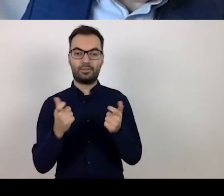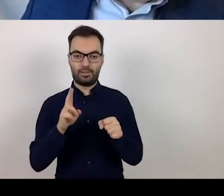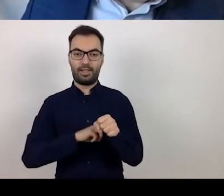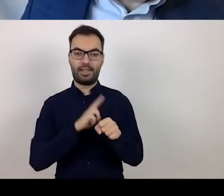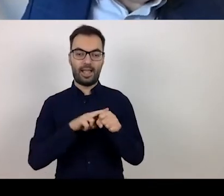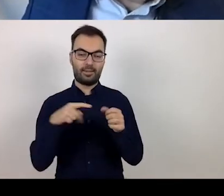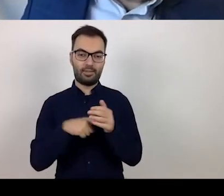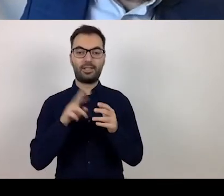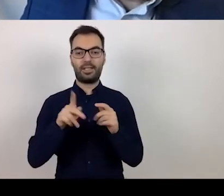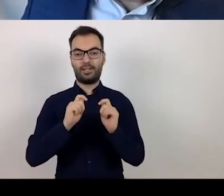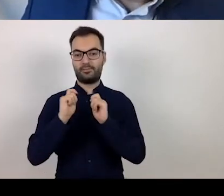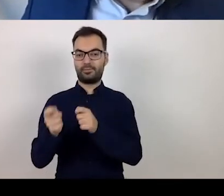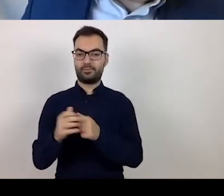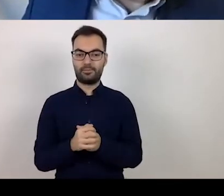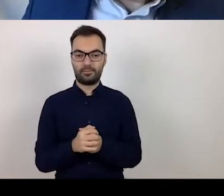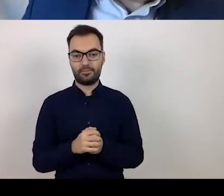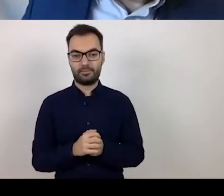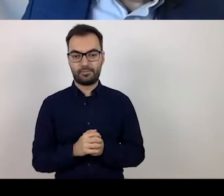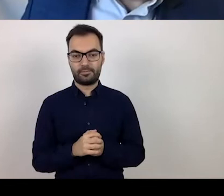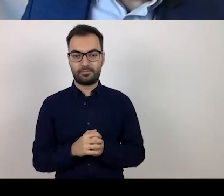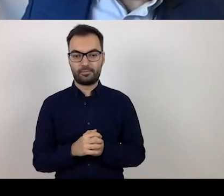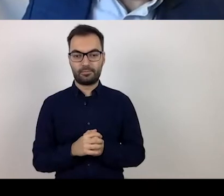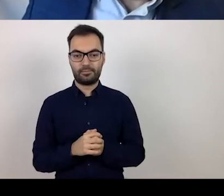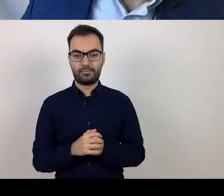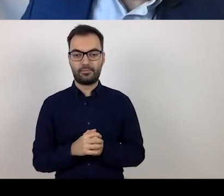And the applicant’s eligibility.